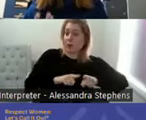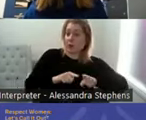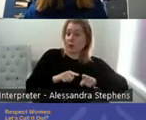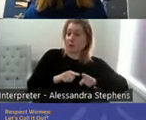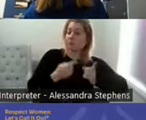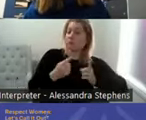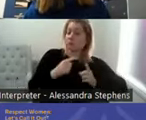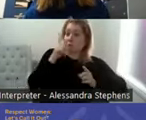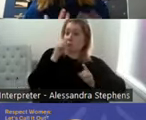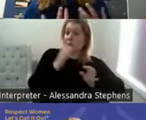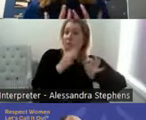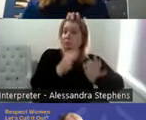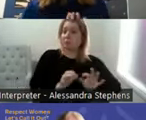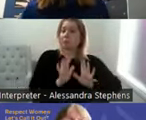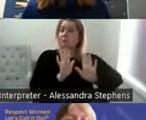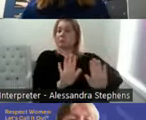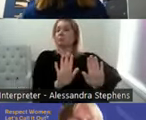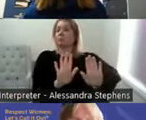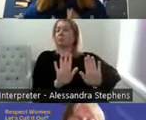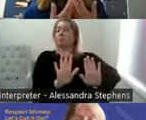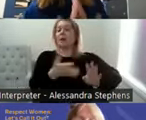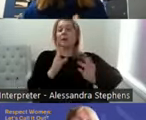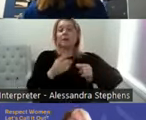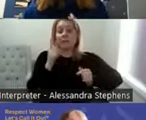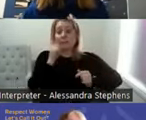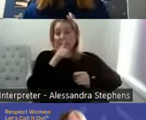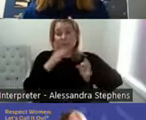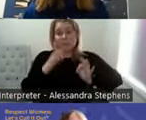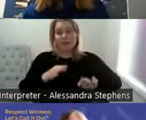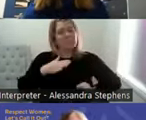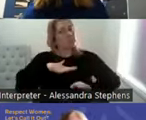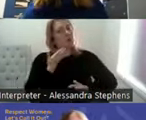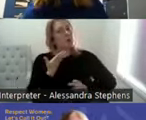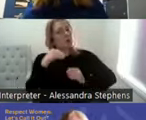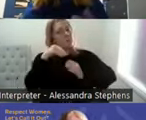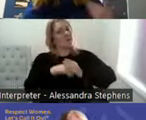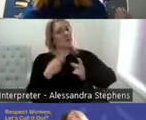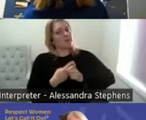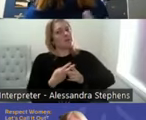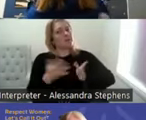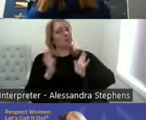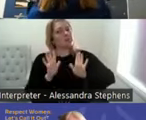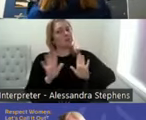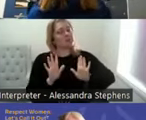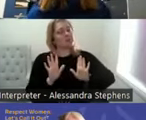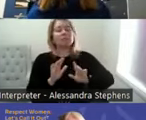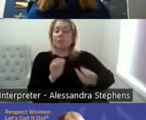asexual or that's not even choice, that's who they are, but how they choose to enact that.